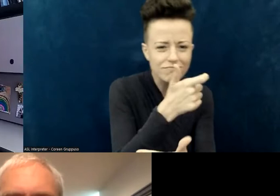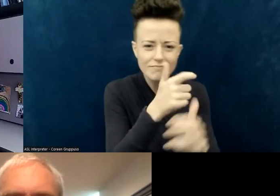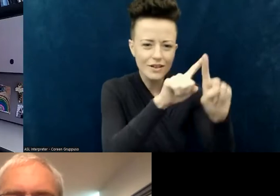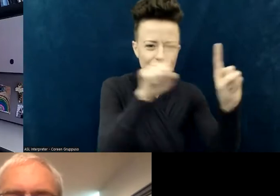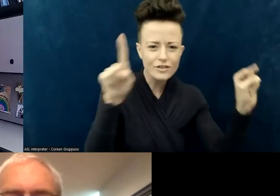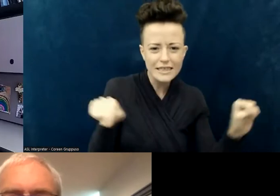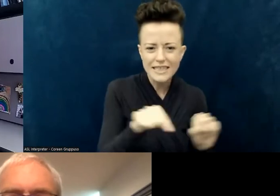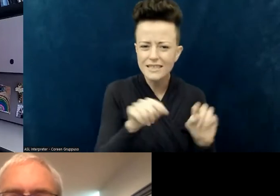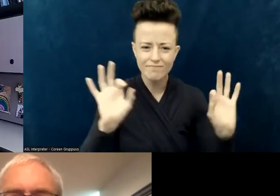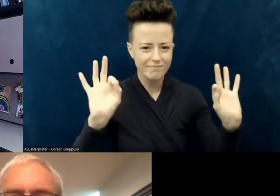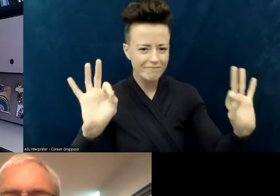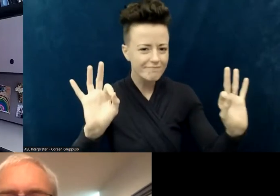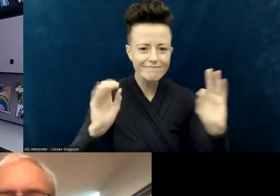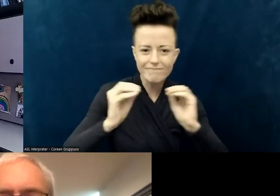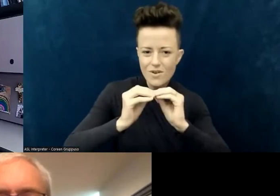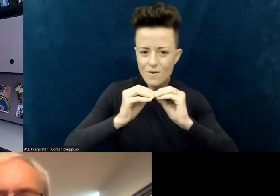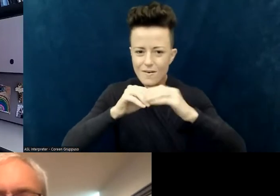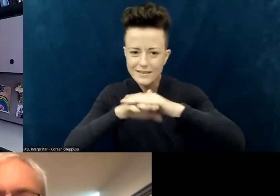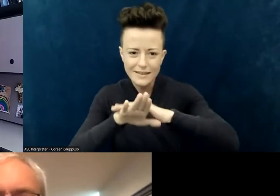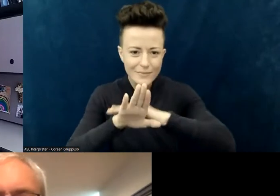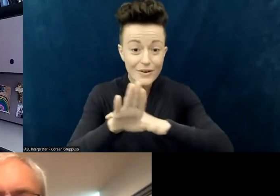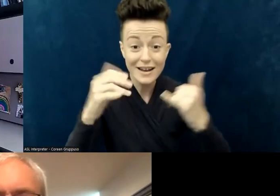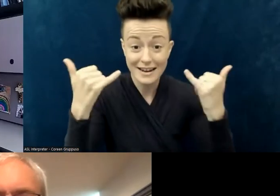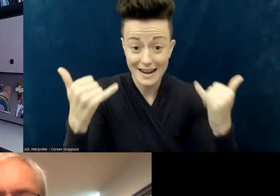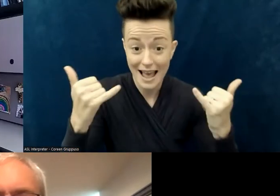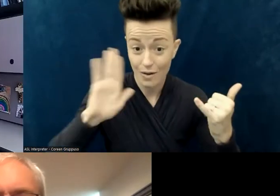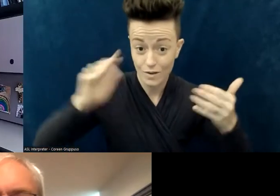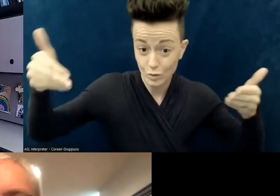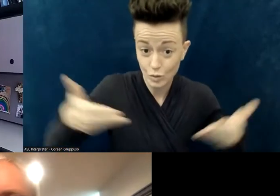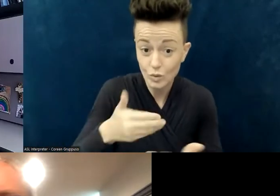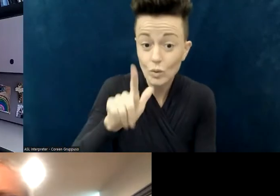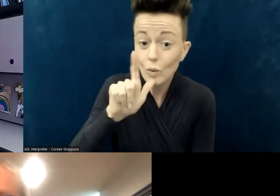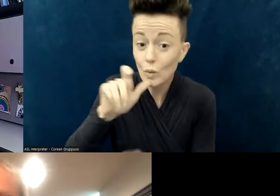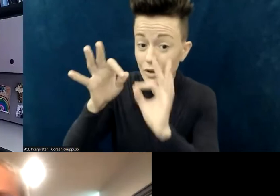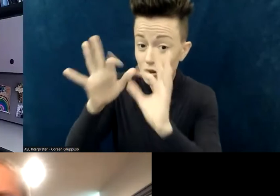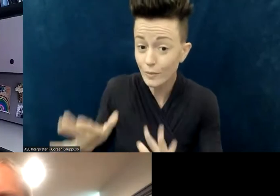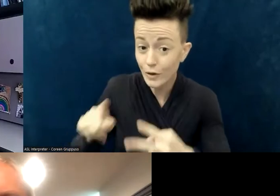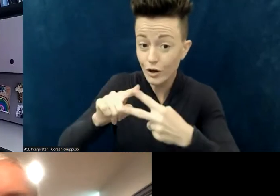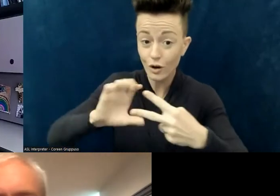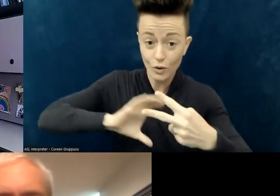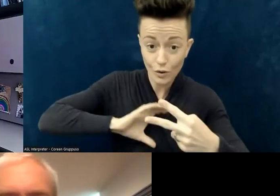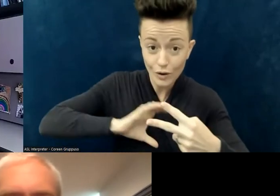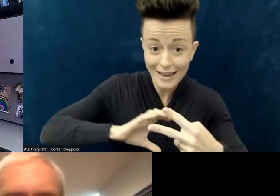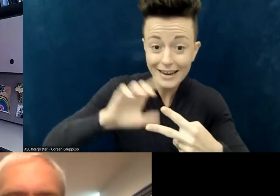We want to introduce our interpreters, Coreen Gruppuso and Taigen Smart-Blake.